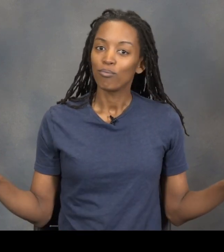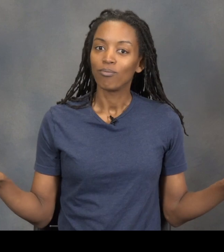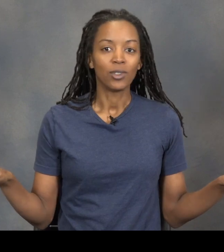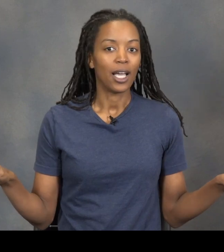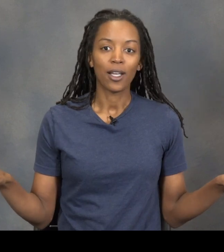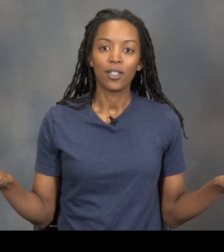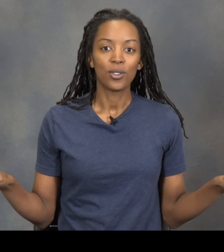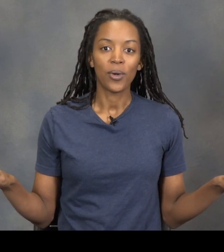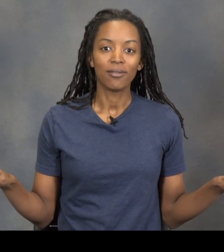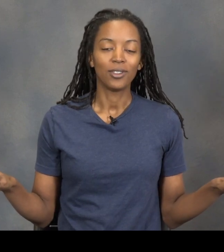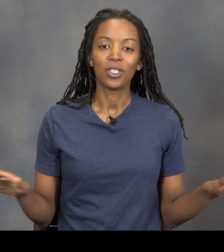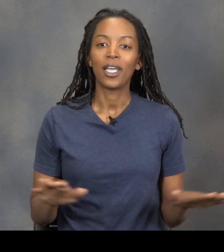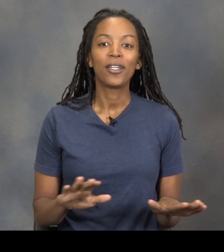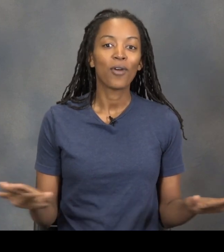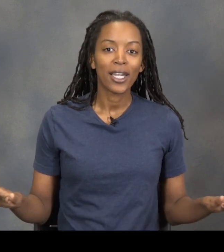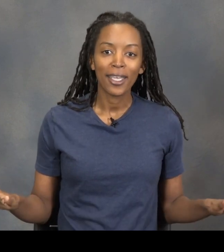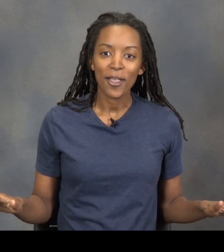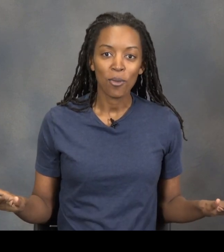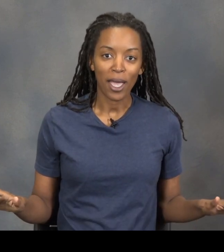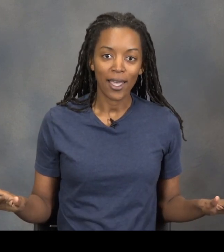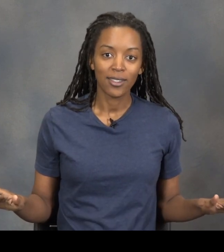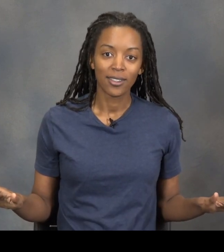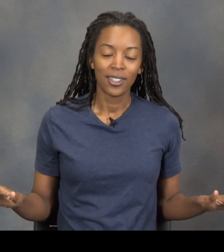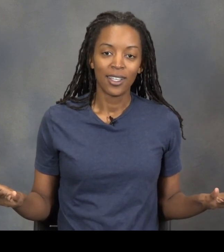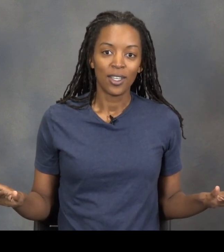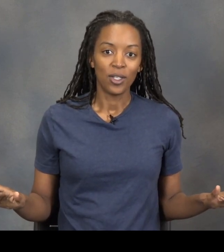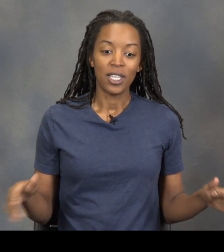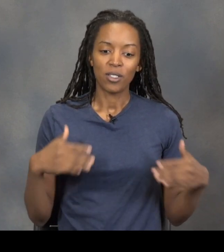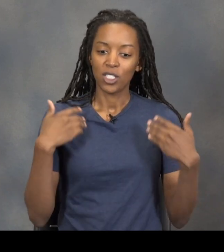Not gonna do it. Can't eradicate the bats. And they just